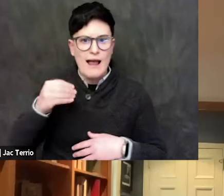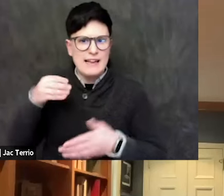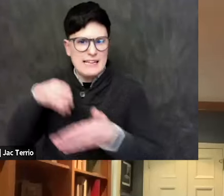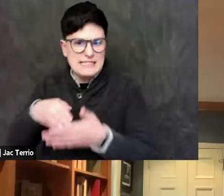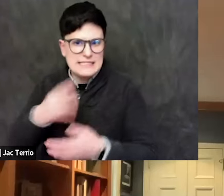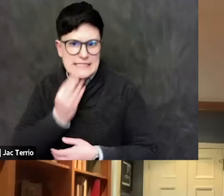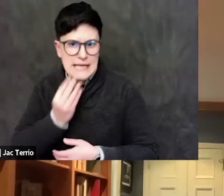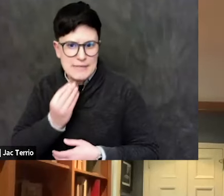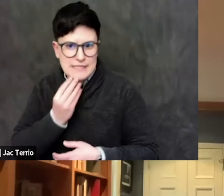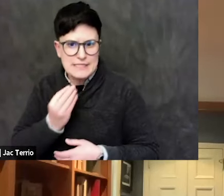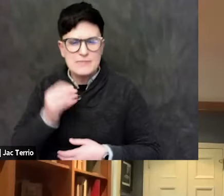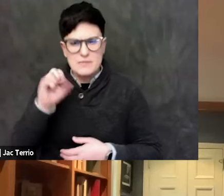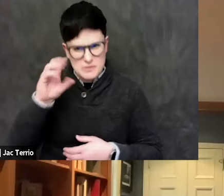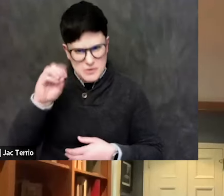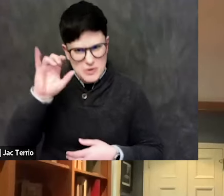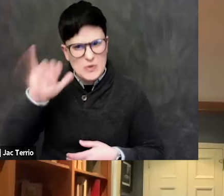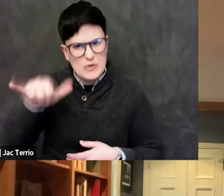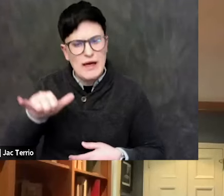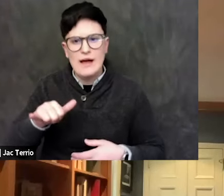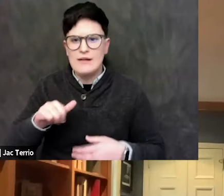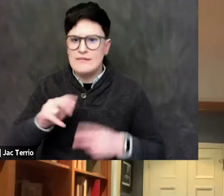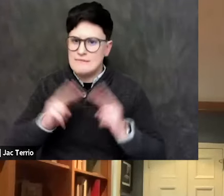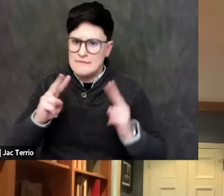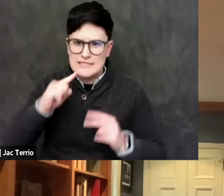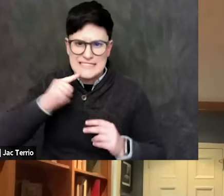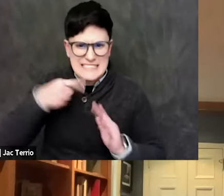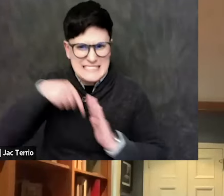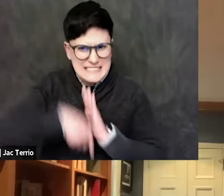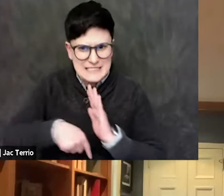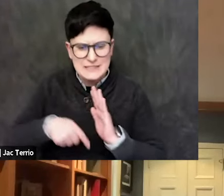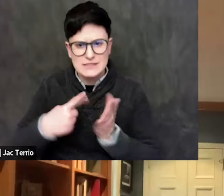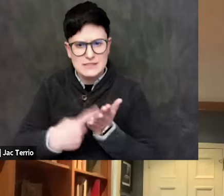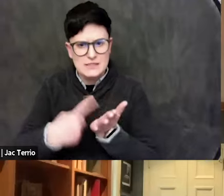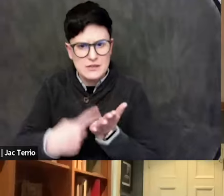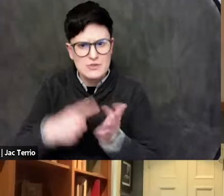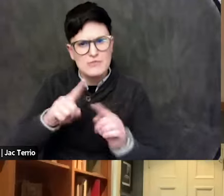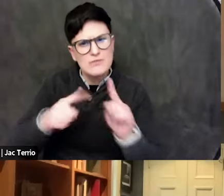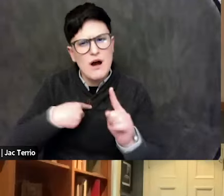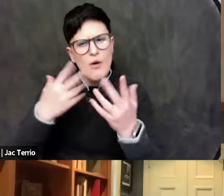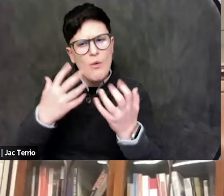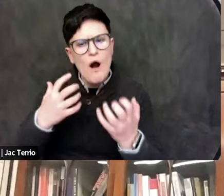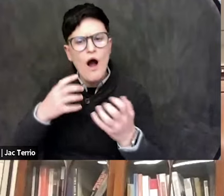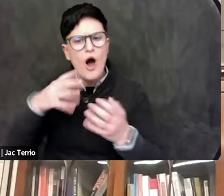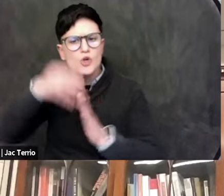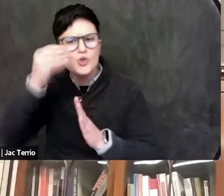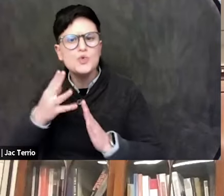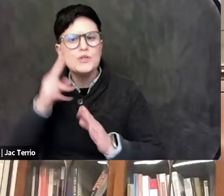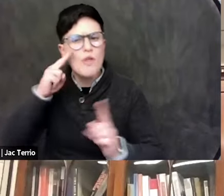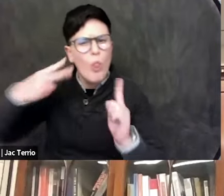It was intense discussion, but I wanted students to get out of their binary boxes and not to feed the binary.